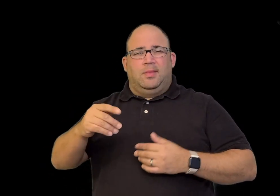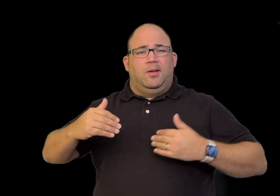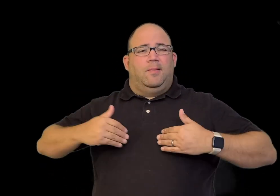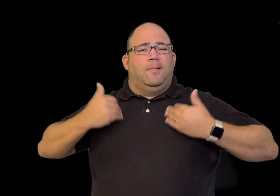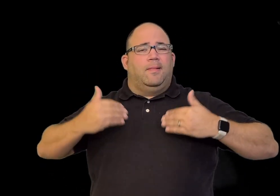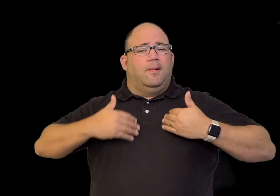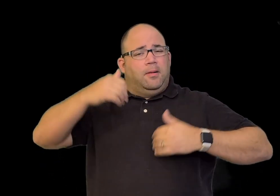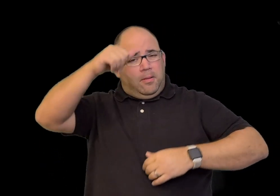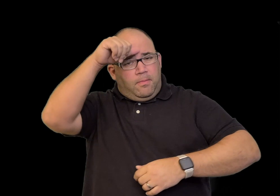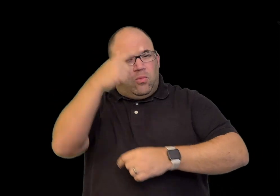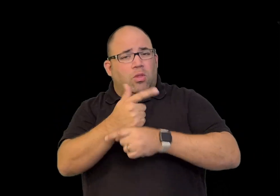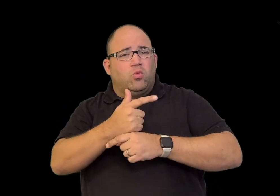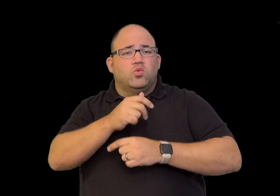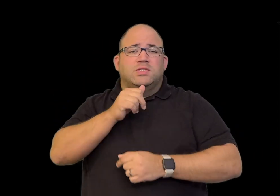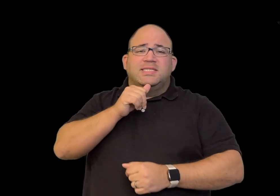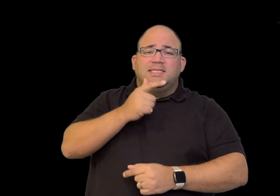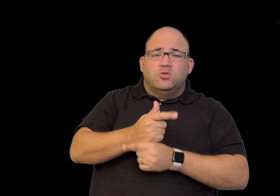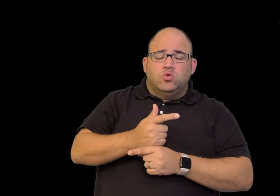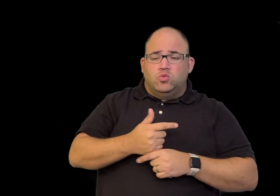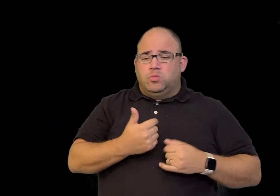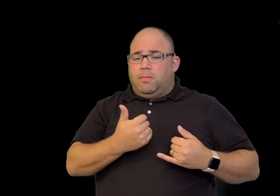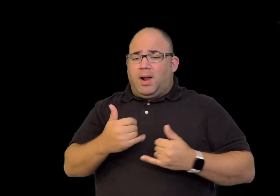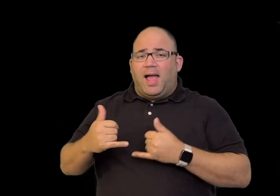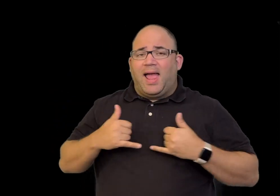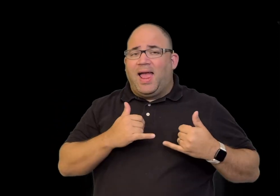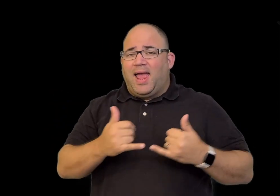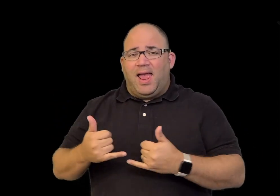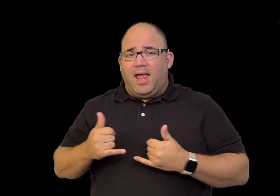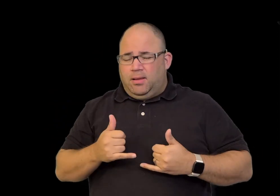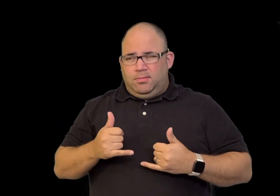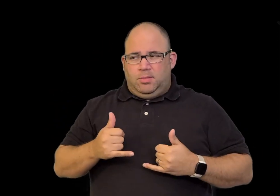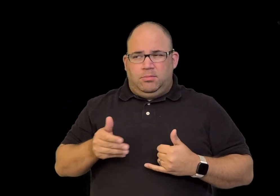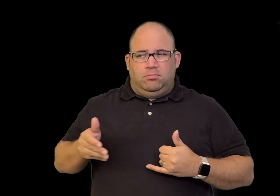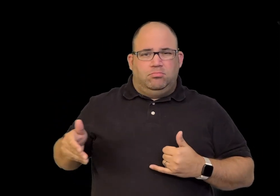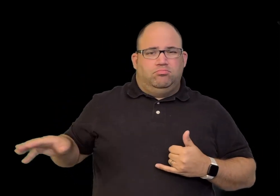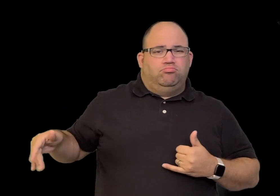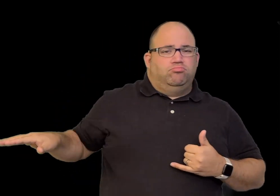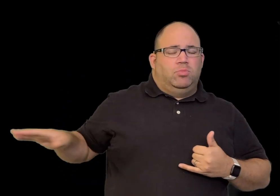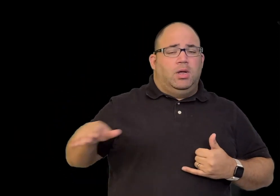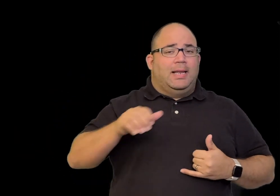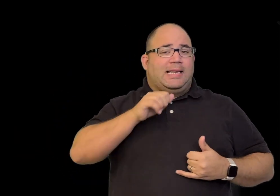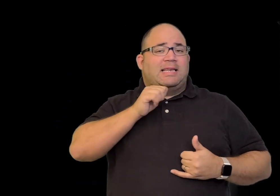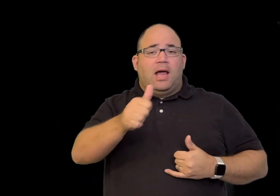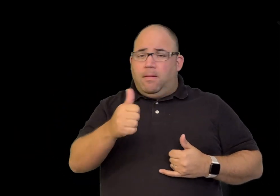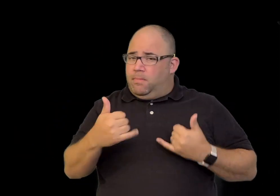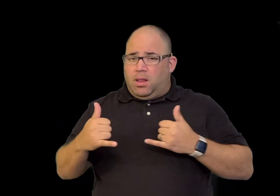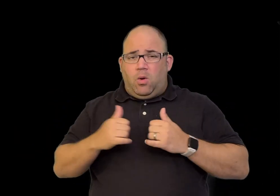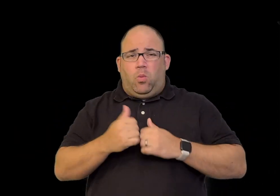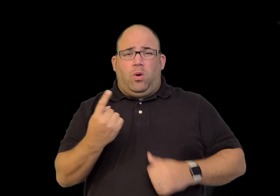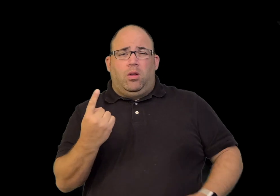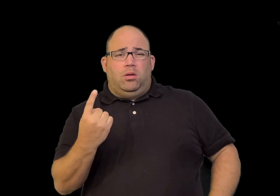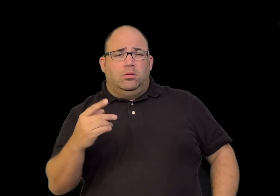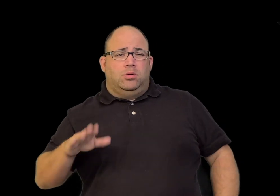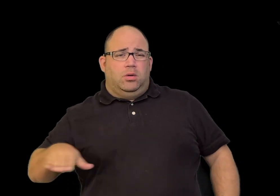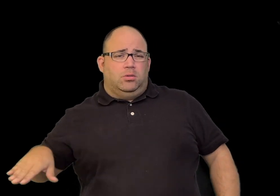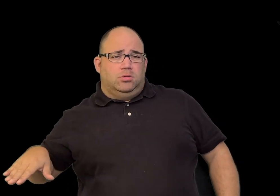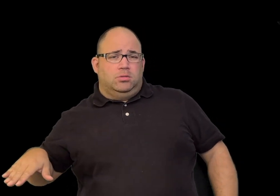He noticed one day his younger brothers and sisters were not playing with a child.